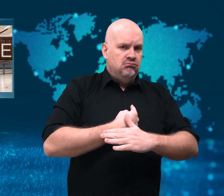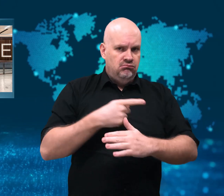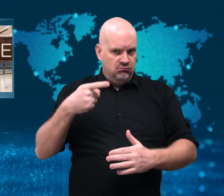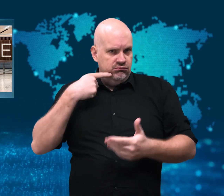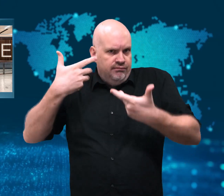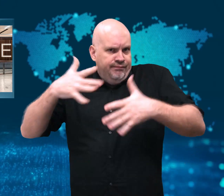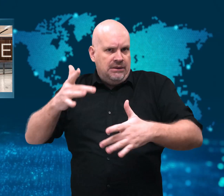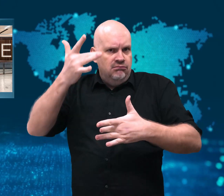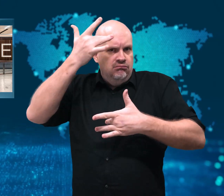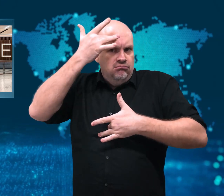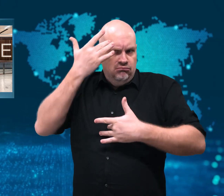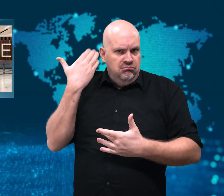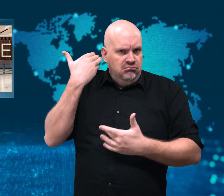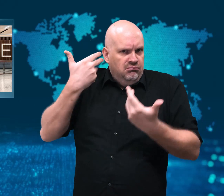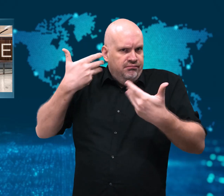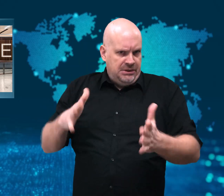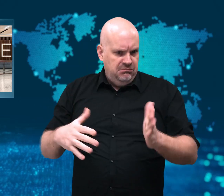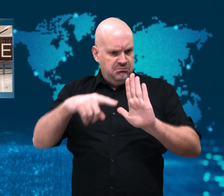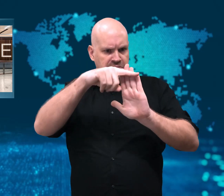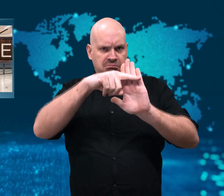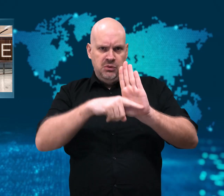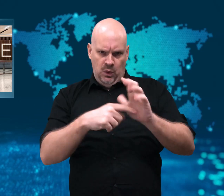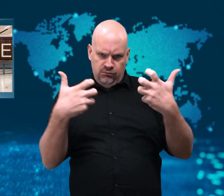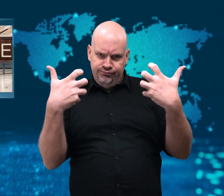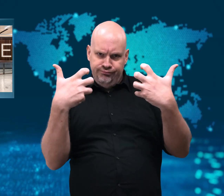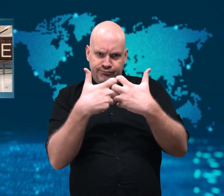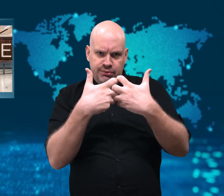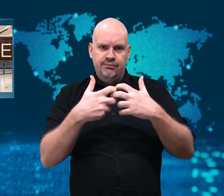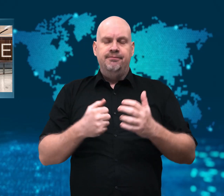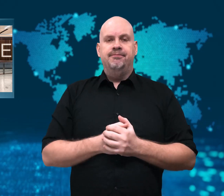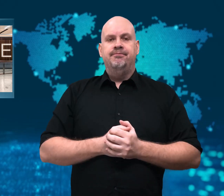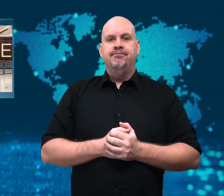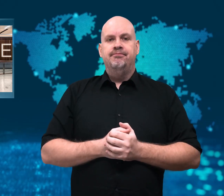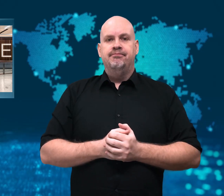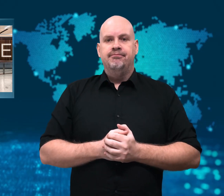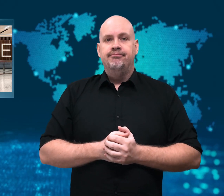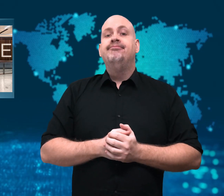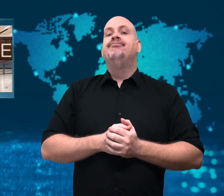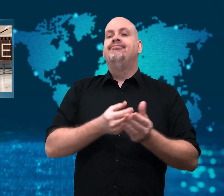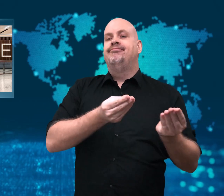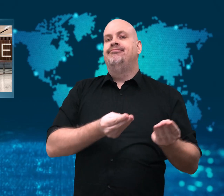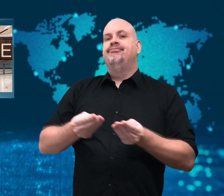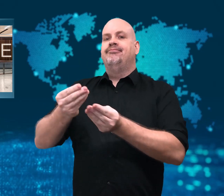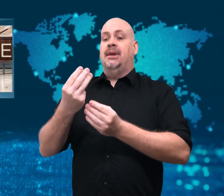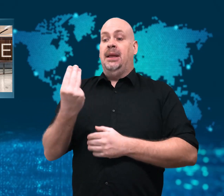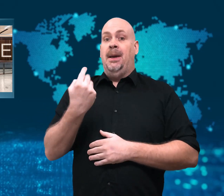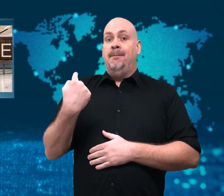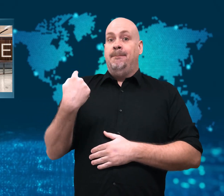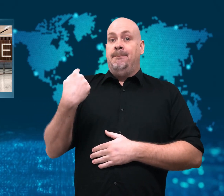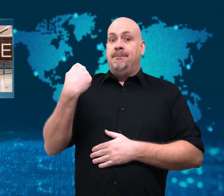On Monday, a federal judge reinstated his visa,